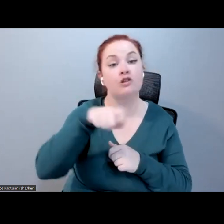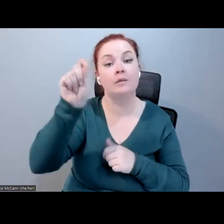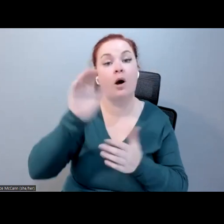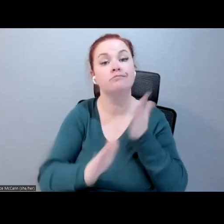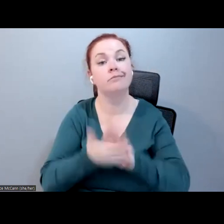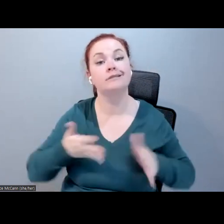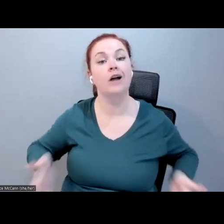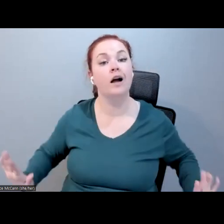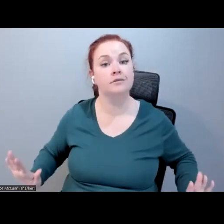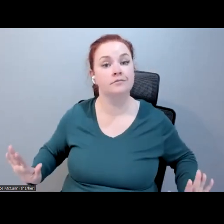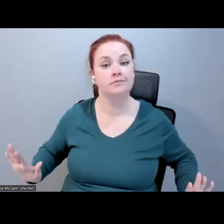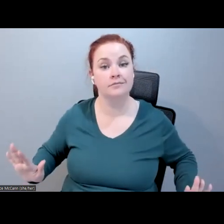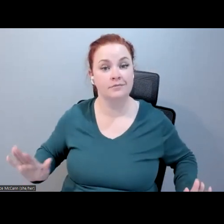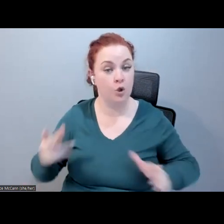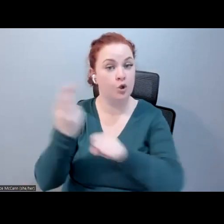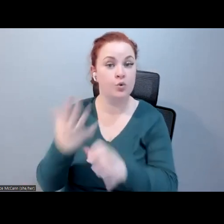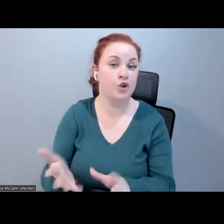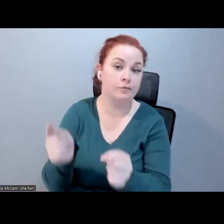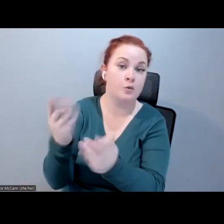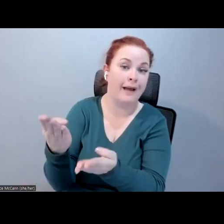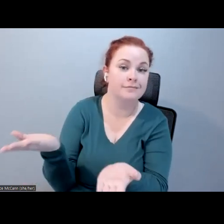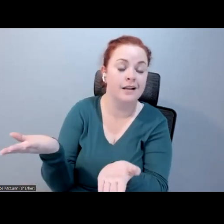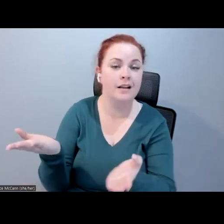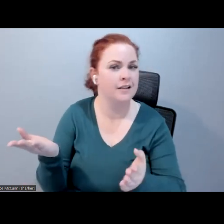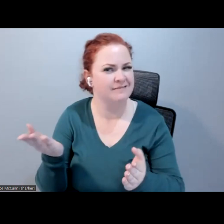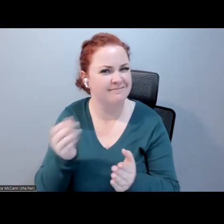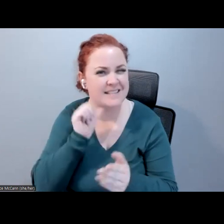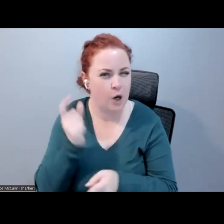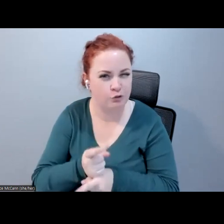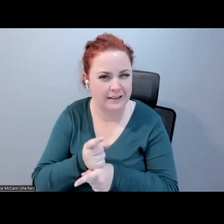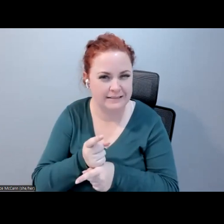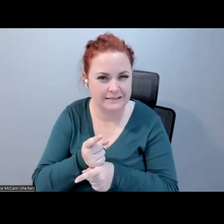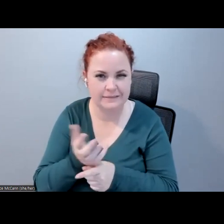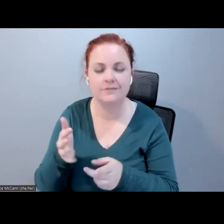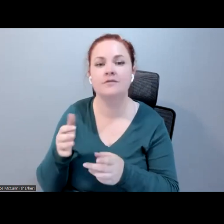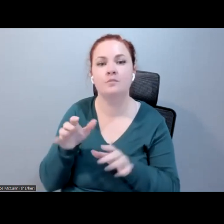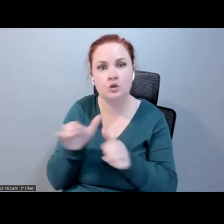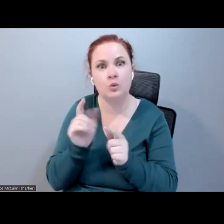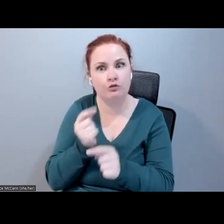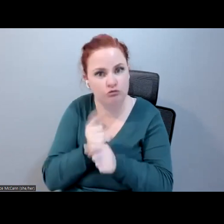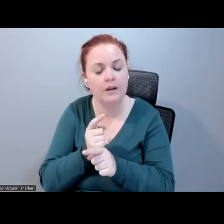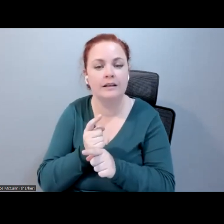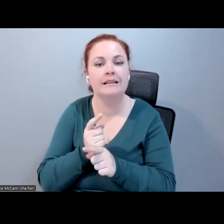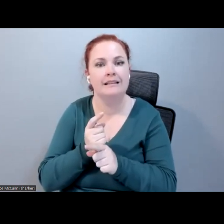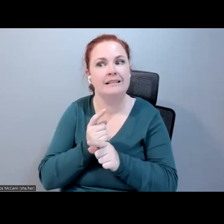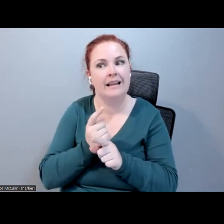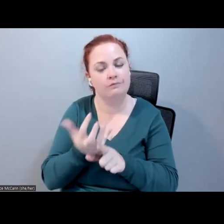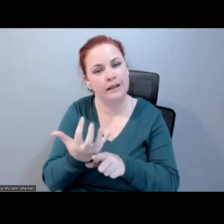tough. But to get that right is a really big resource-intensive,